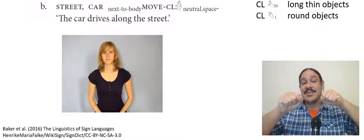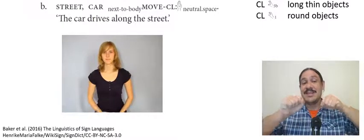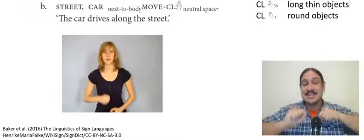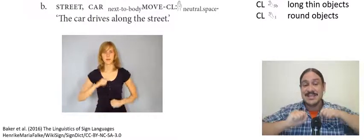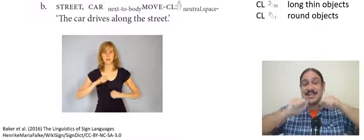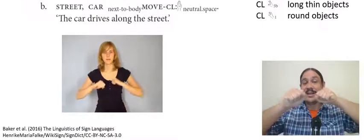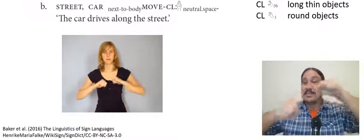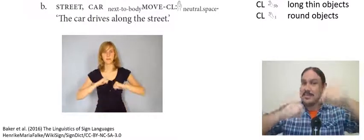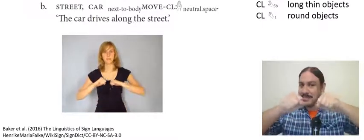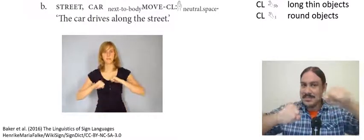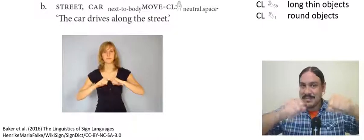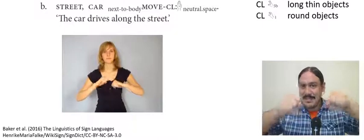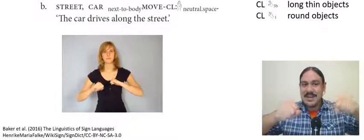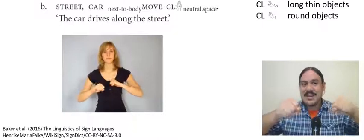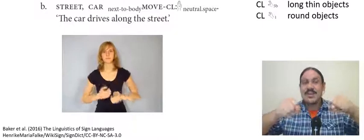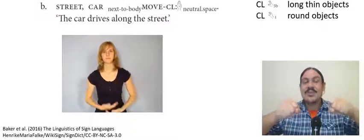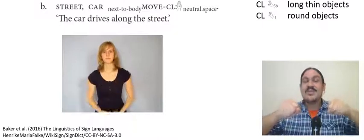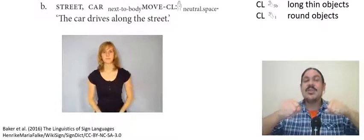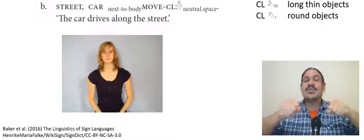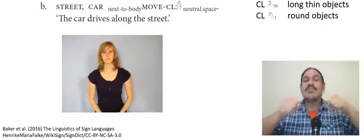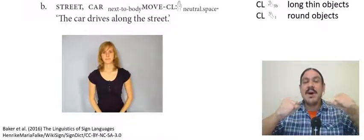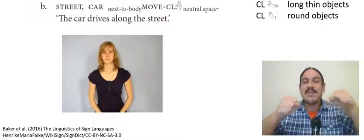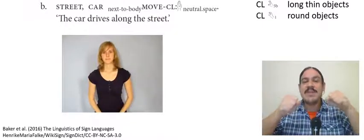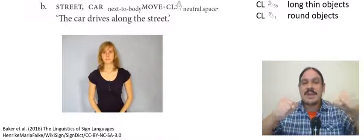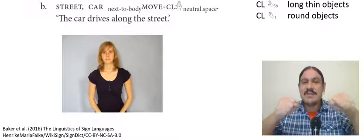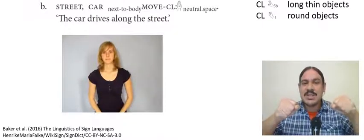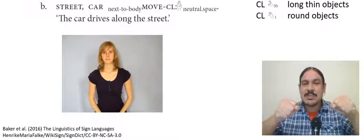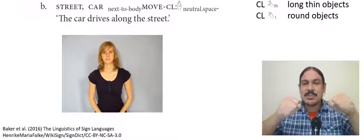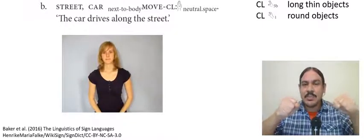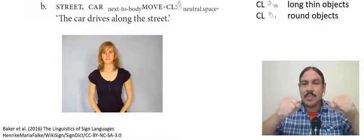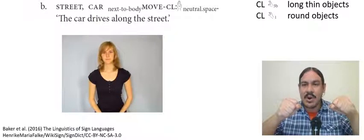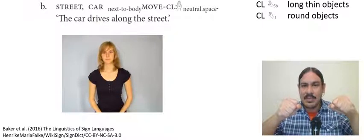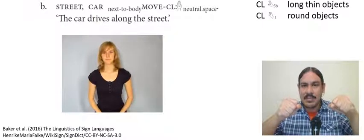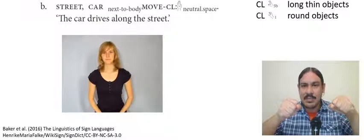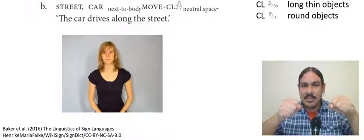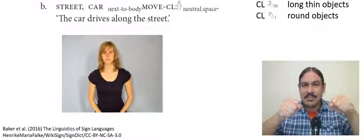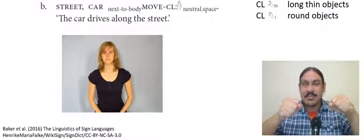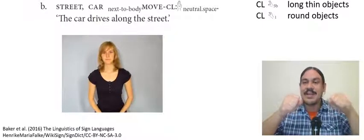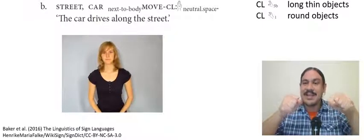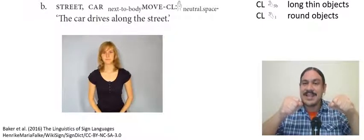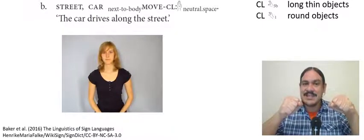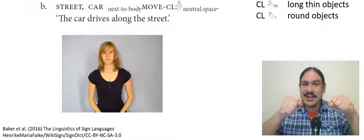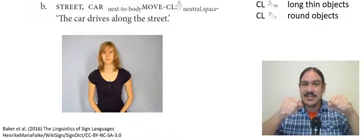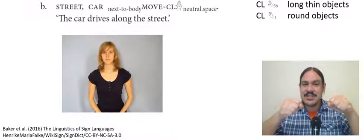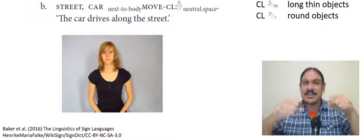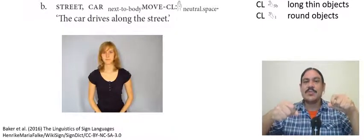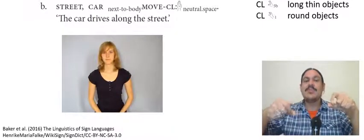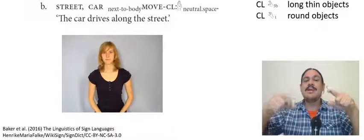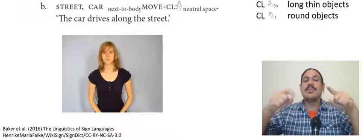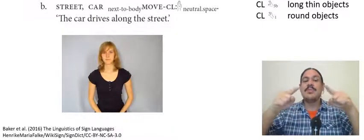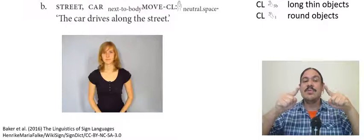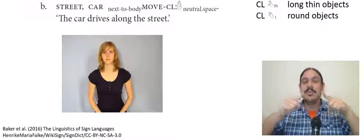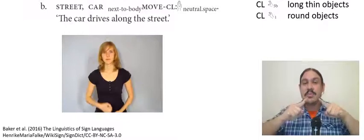this means that the motion is performed by a person-shaped object